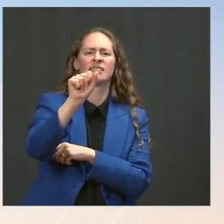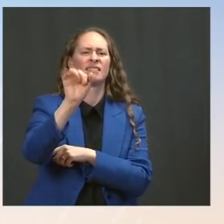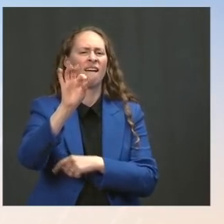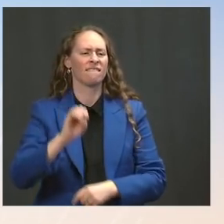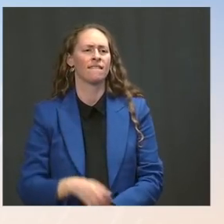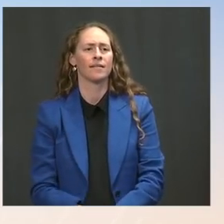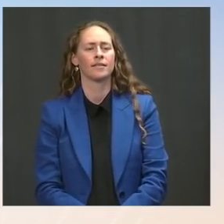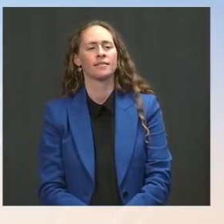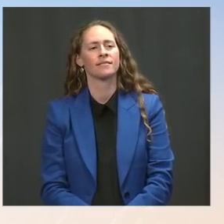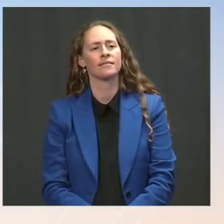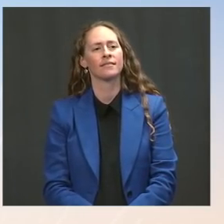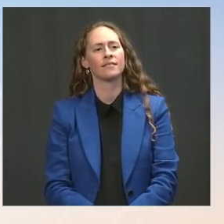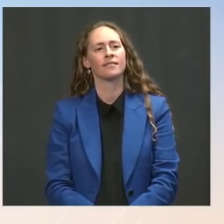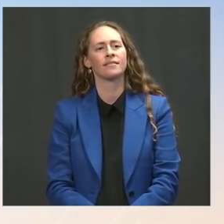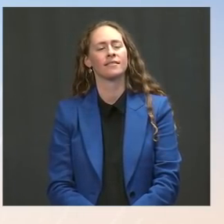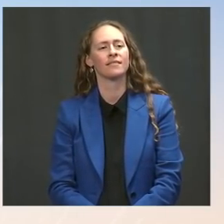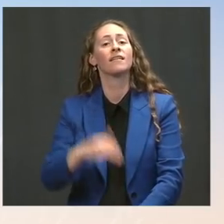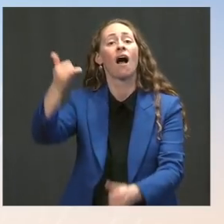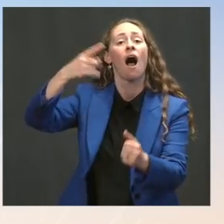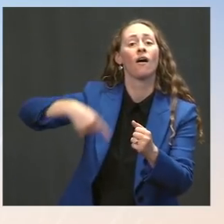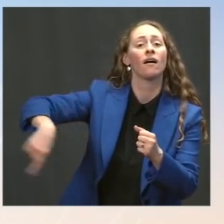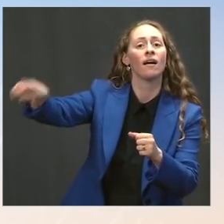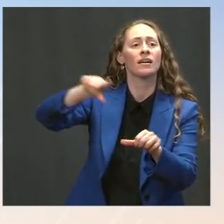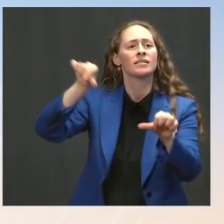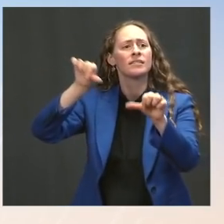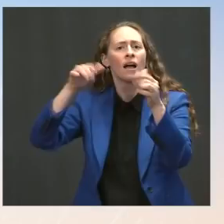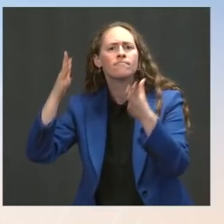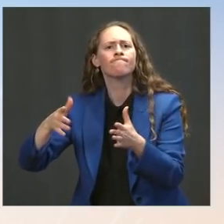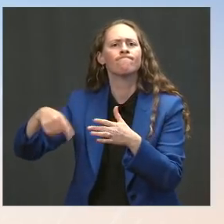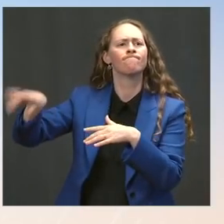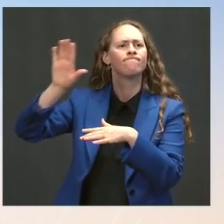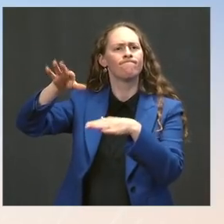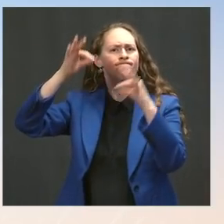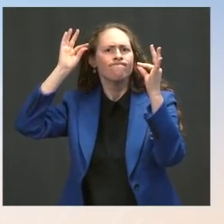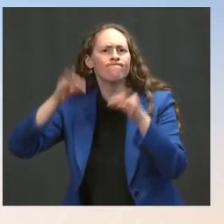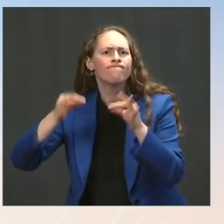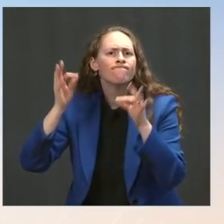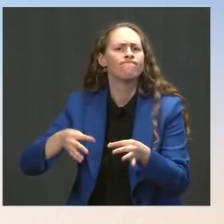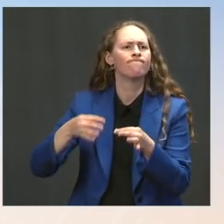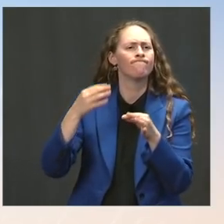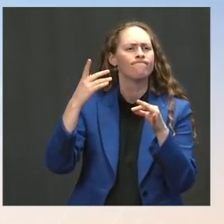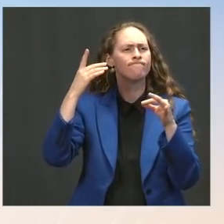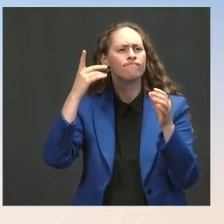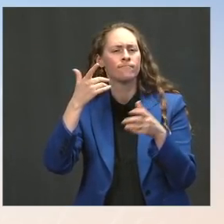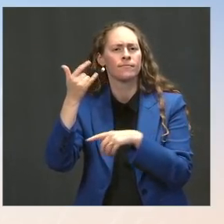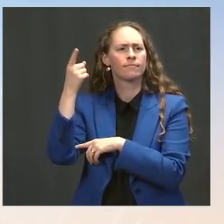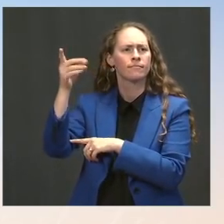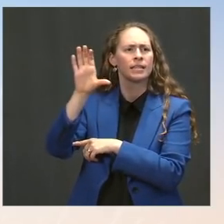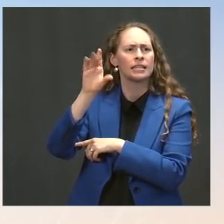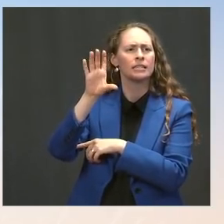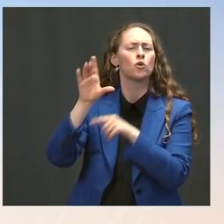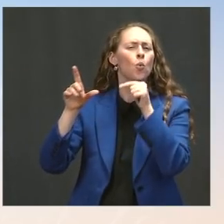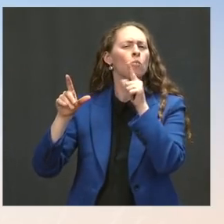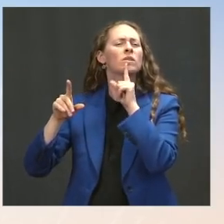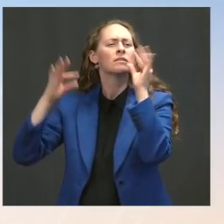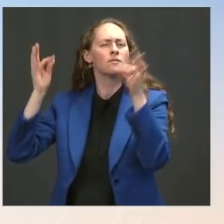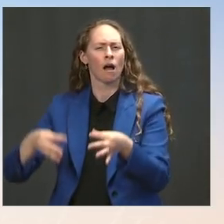Is it the CDC that is making the decision? Like, who is the -- who is making these decisions? Ms. Psaki: Yes. The Press: It is the CDC?